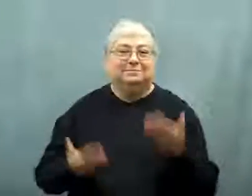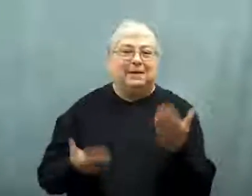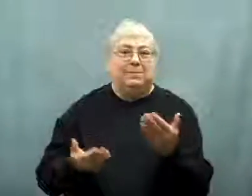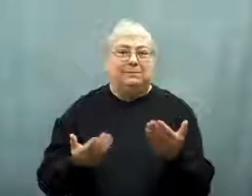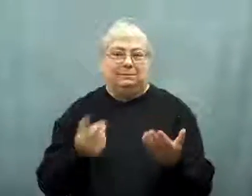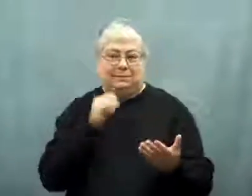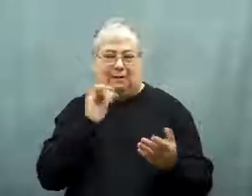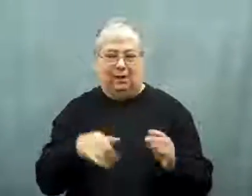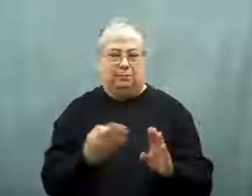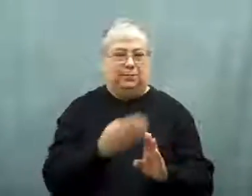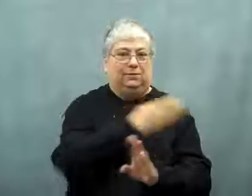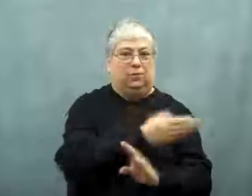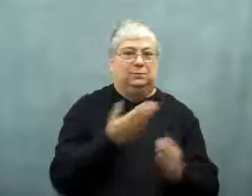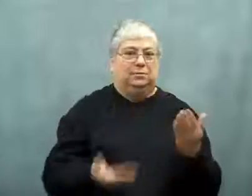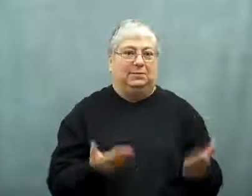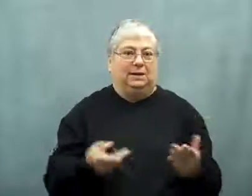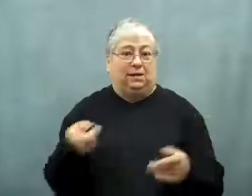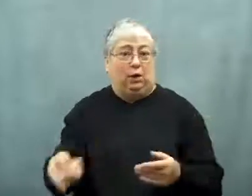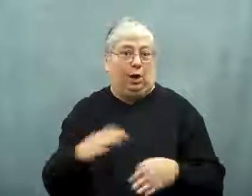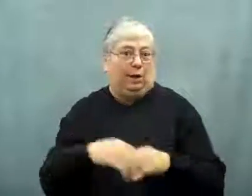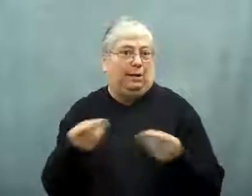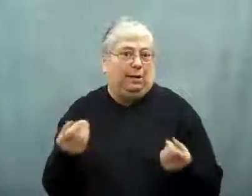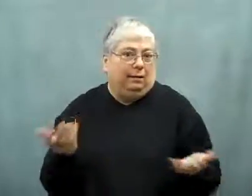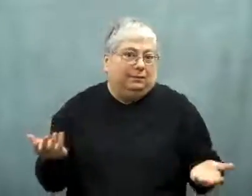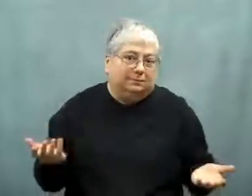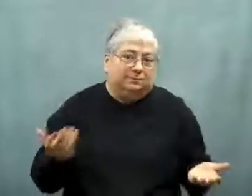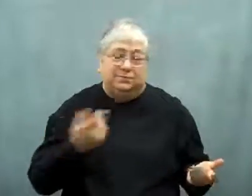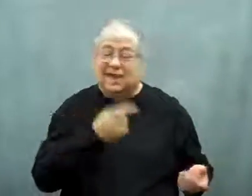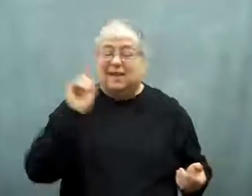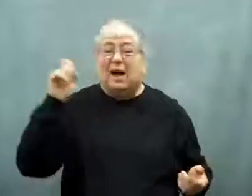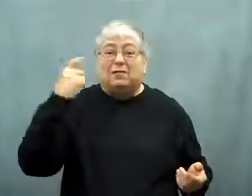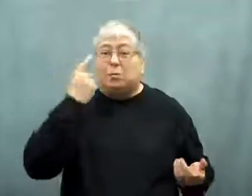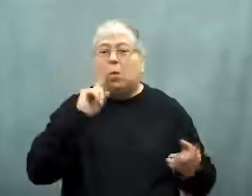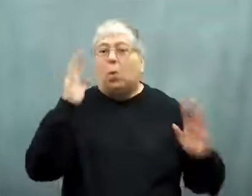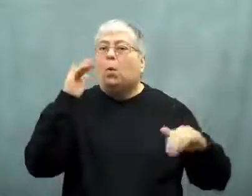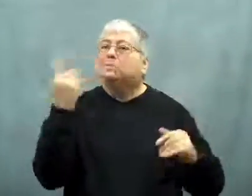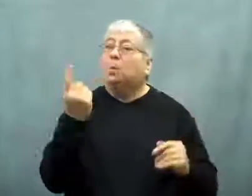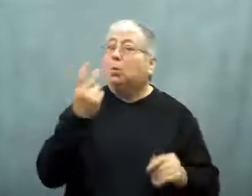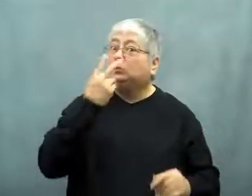That might not have happened before they were found.